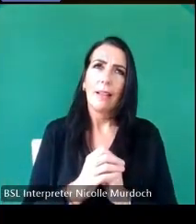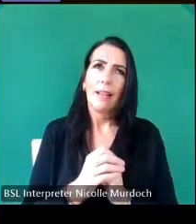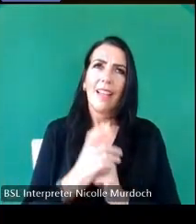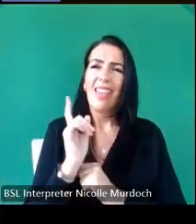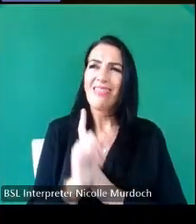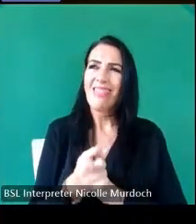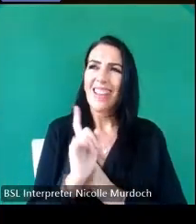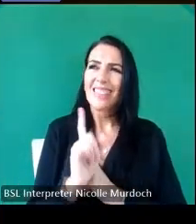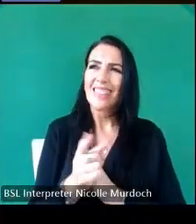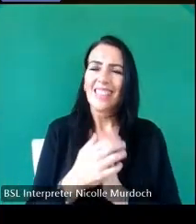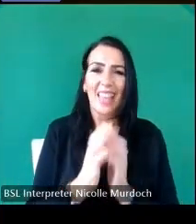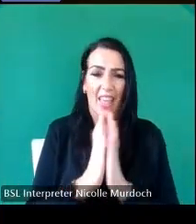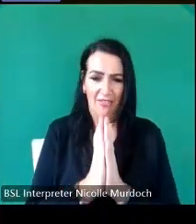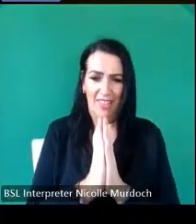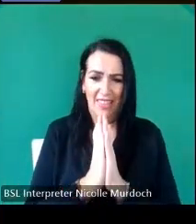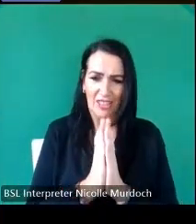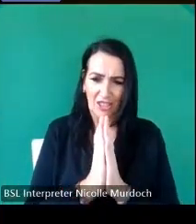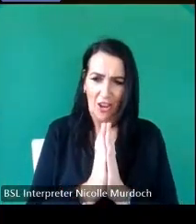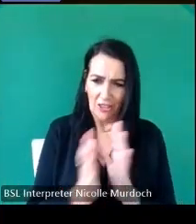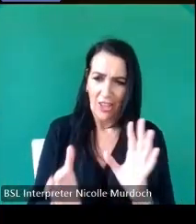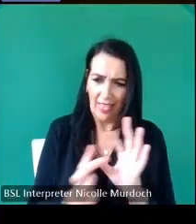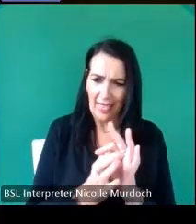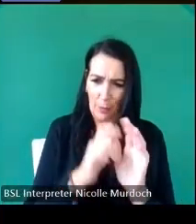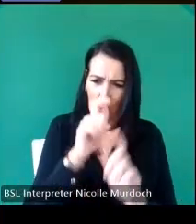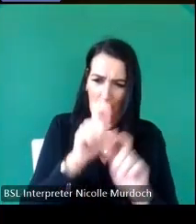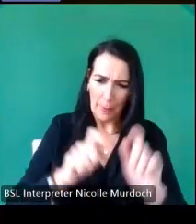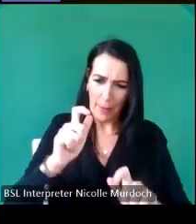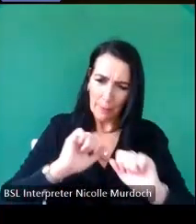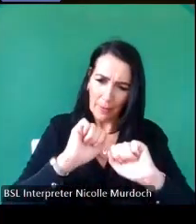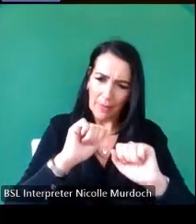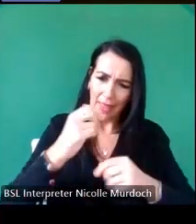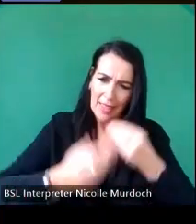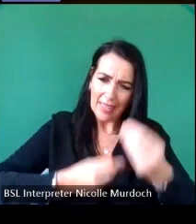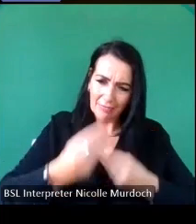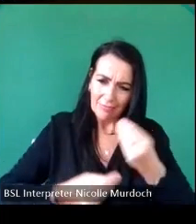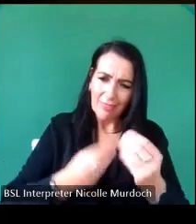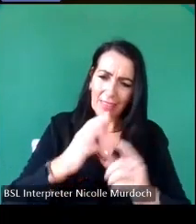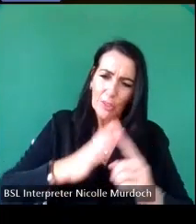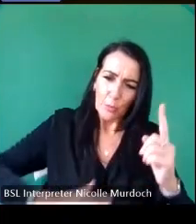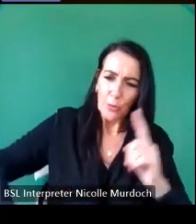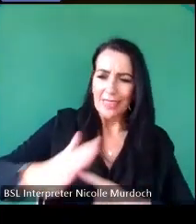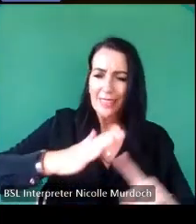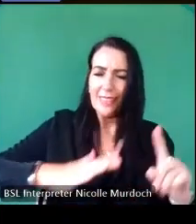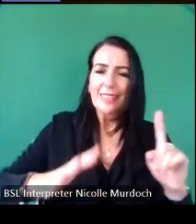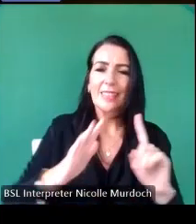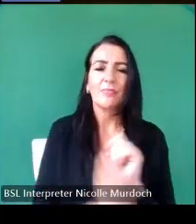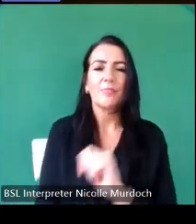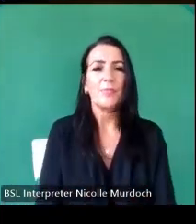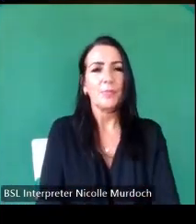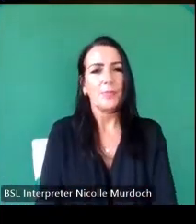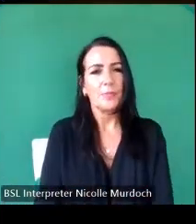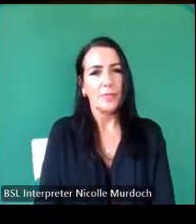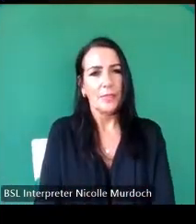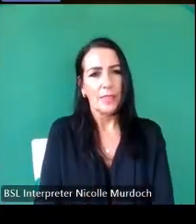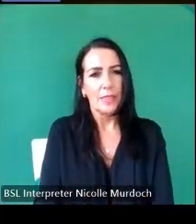this Church Recording project is about the people and it's about the communities next slide please